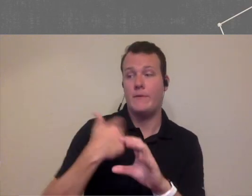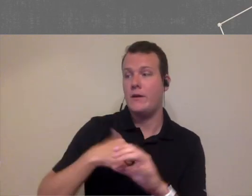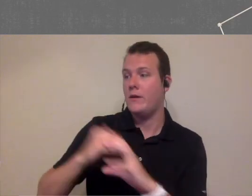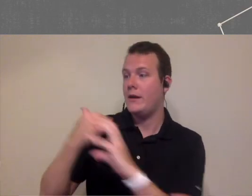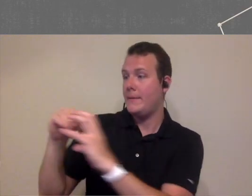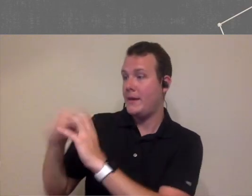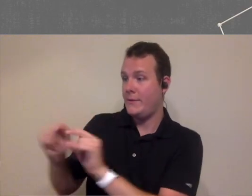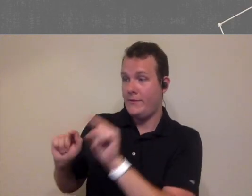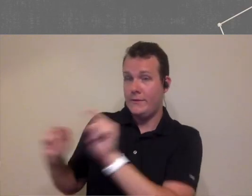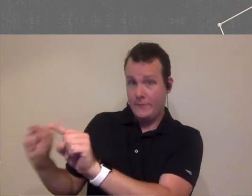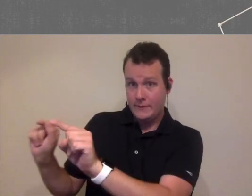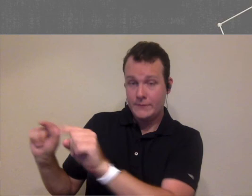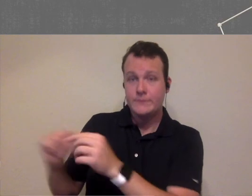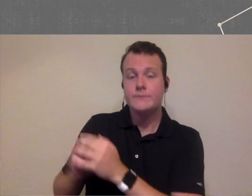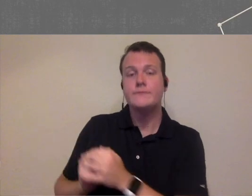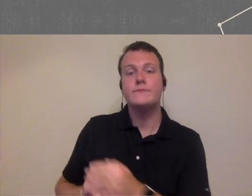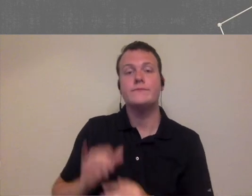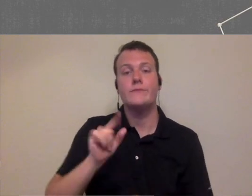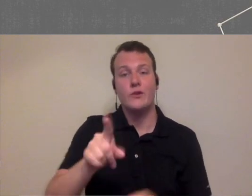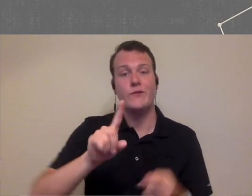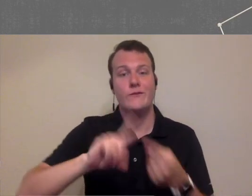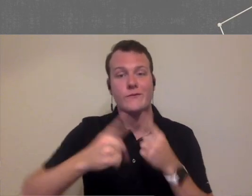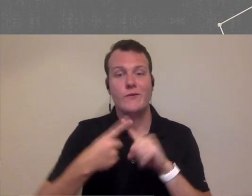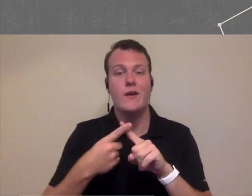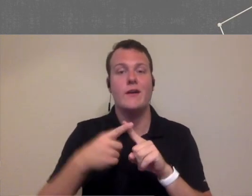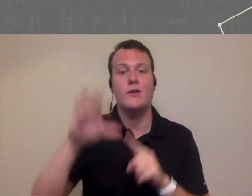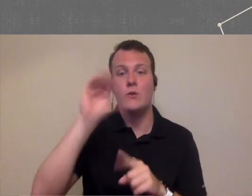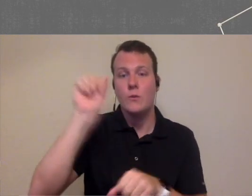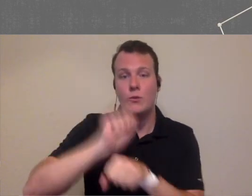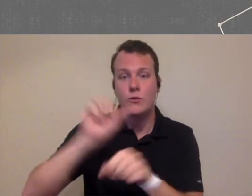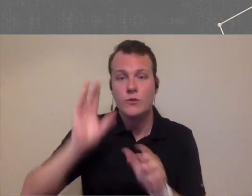the questions to each presenter and if you have friends and colleagues that